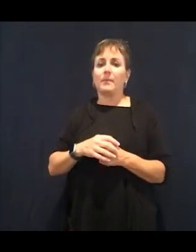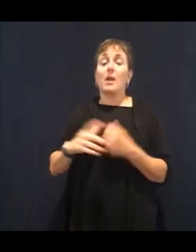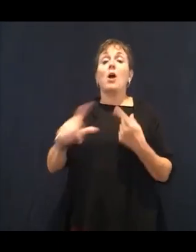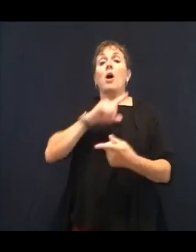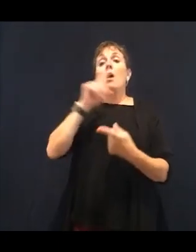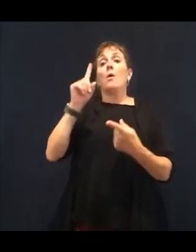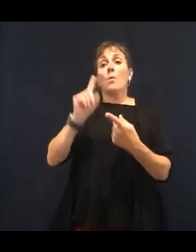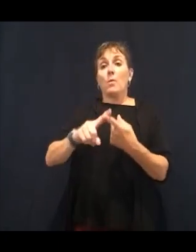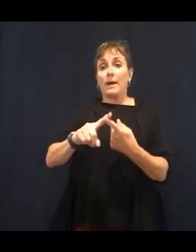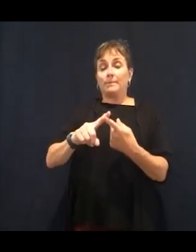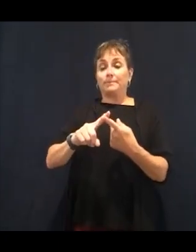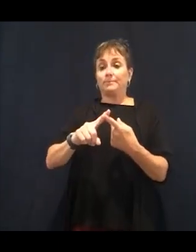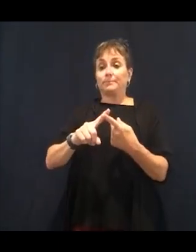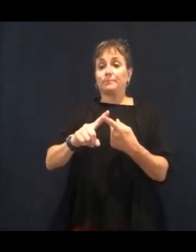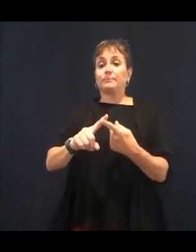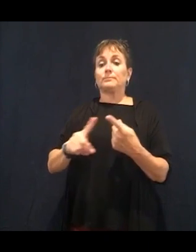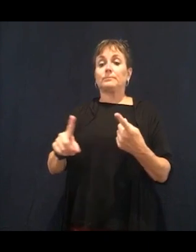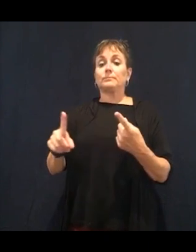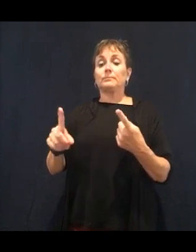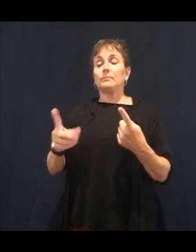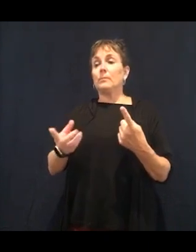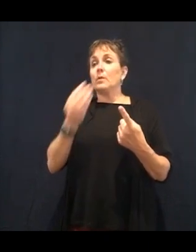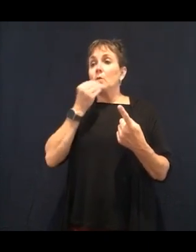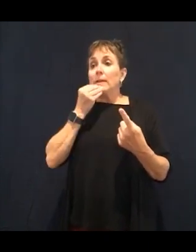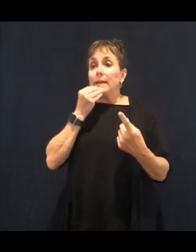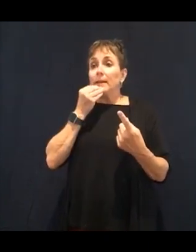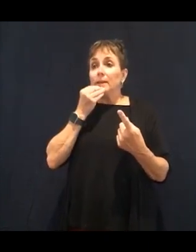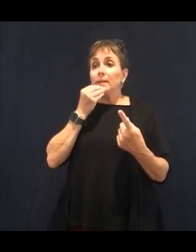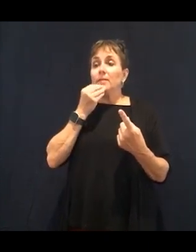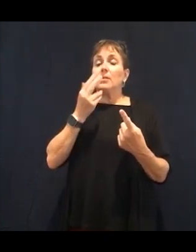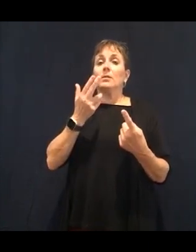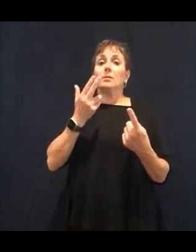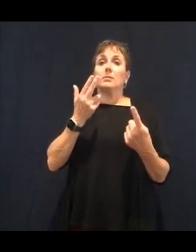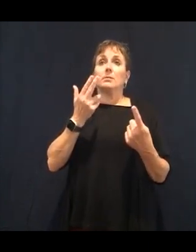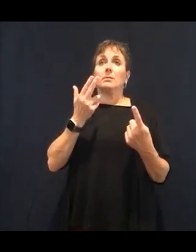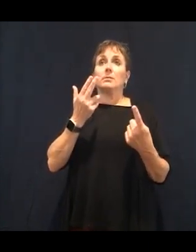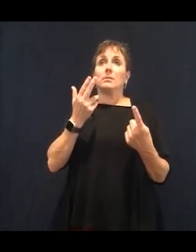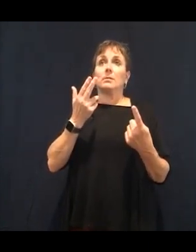insulin, our pancreas automatically has to match